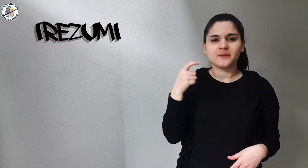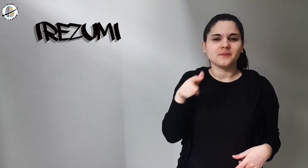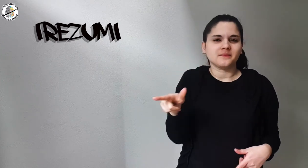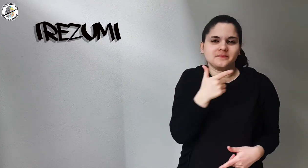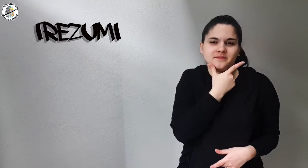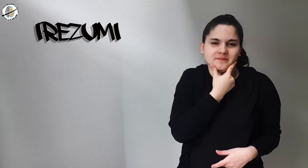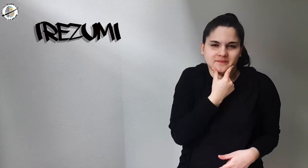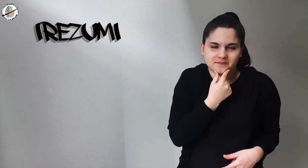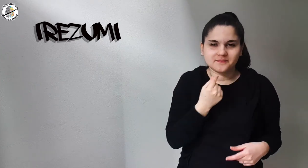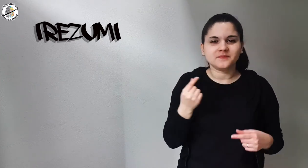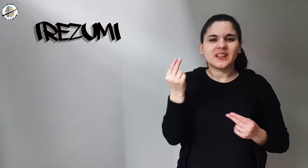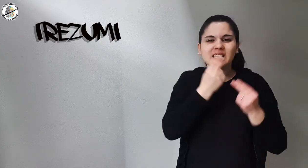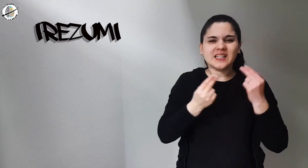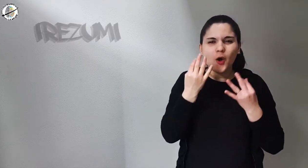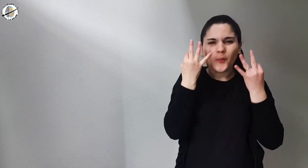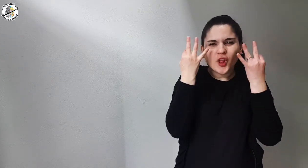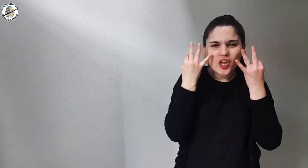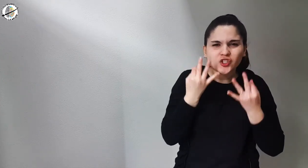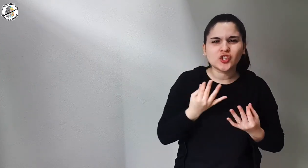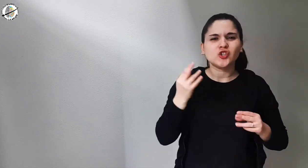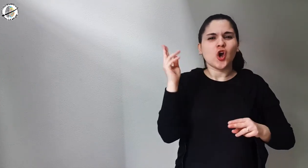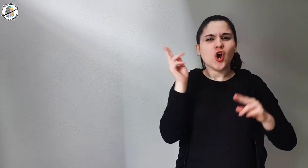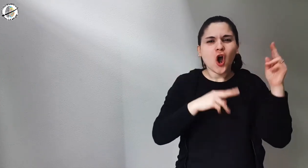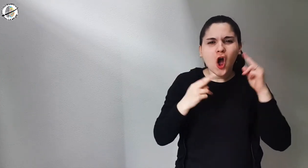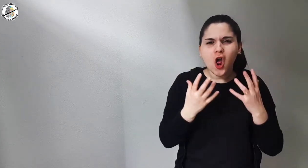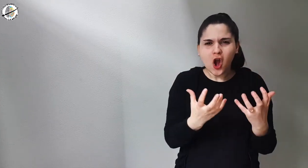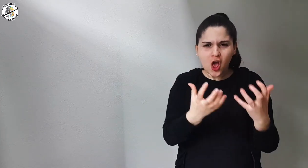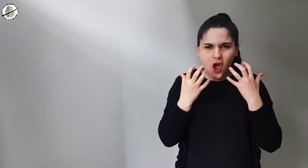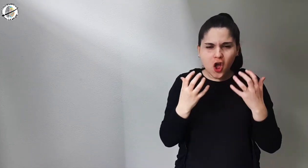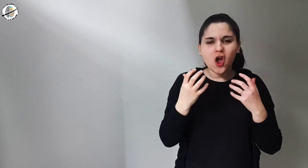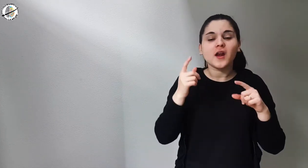because beautiful, precise in the outlines and bright colors,